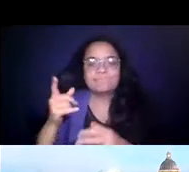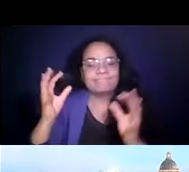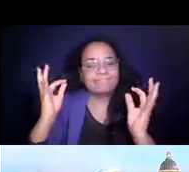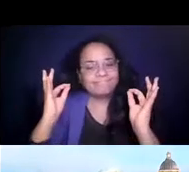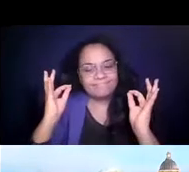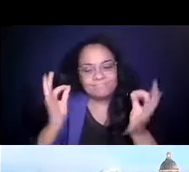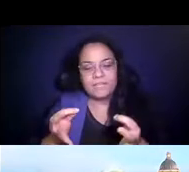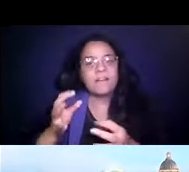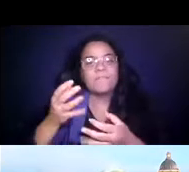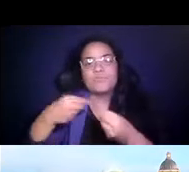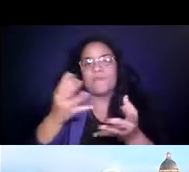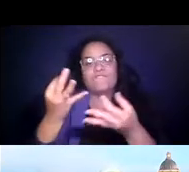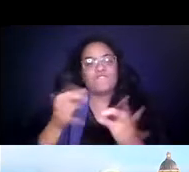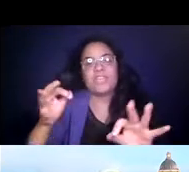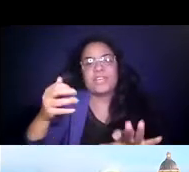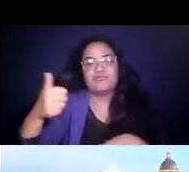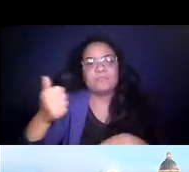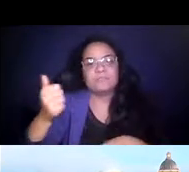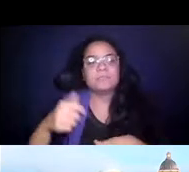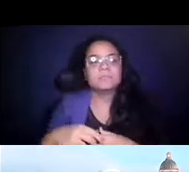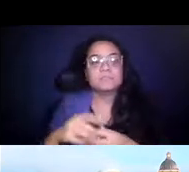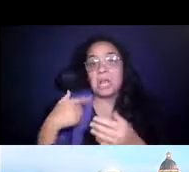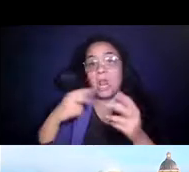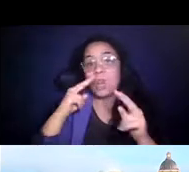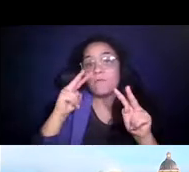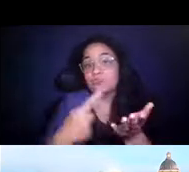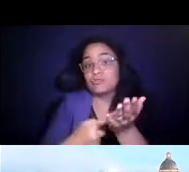14:28:32 I'm looking forward to the discussion. 14:28:35 Thank you, Paul, I'll turn it back over to you.